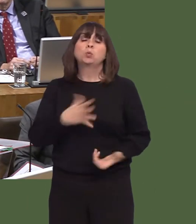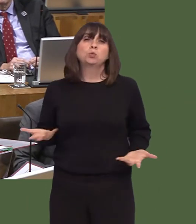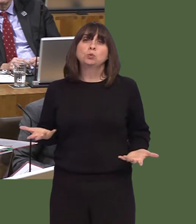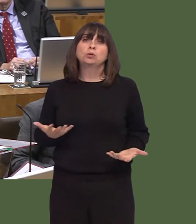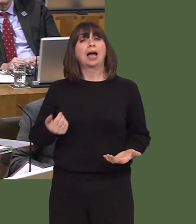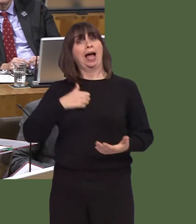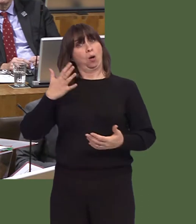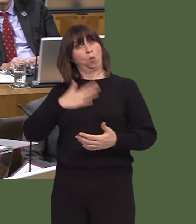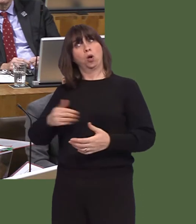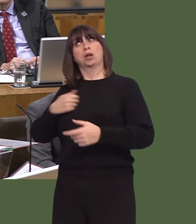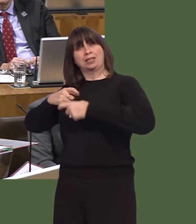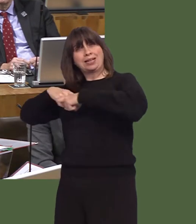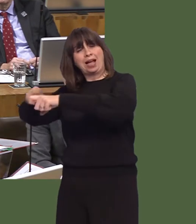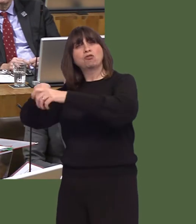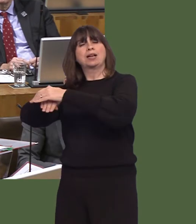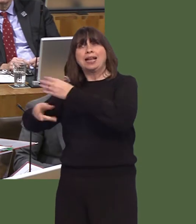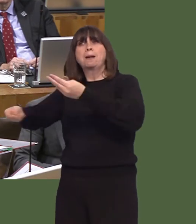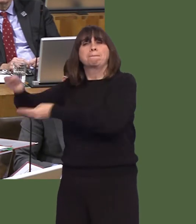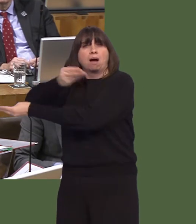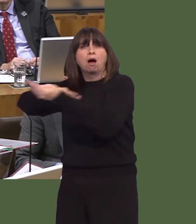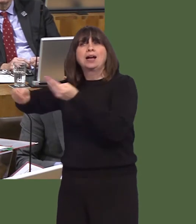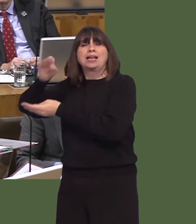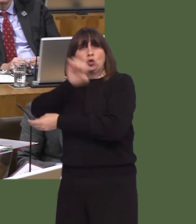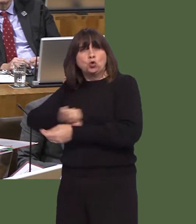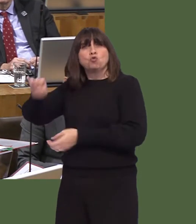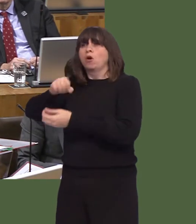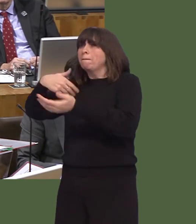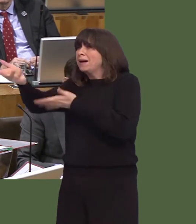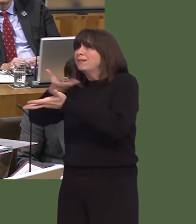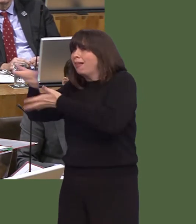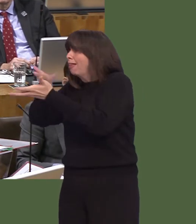I'd like us to stay in the single market or have full and unfettered access to the single market.